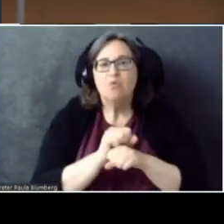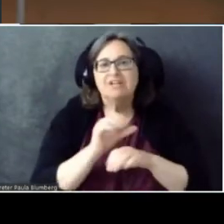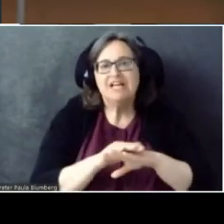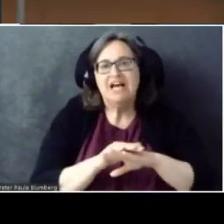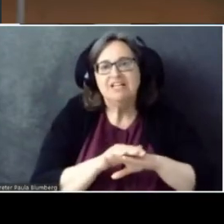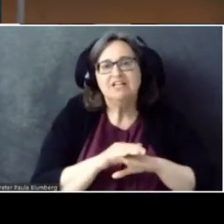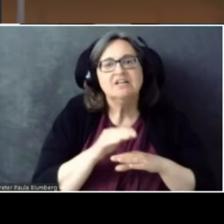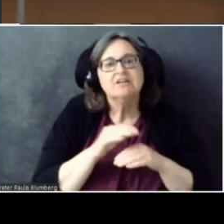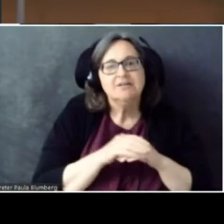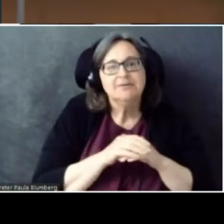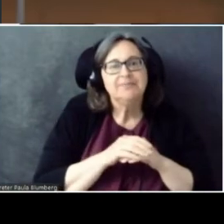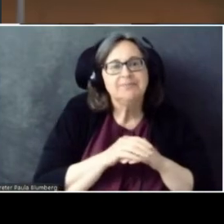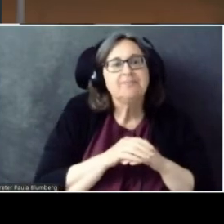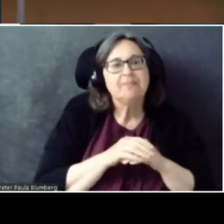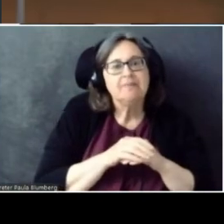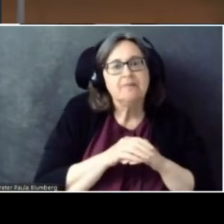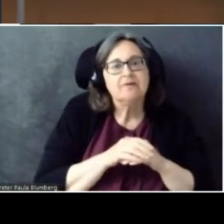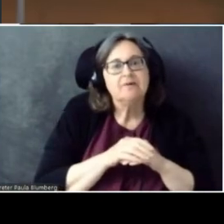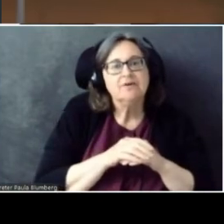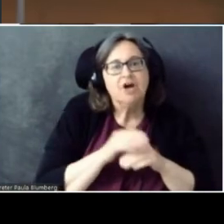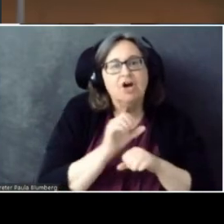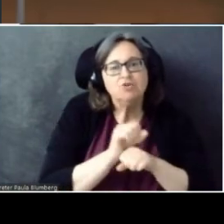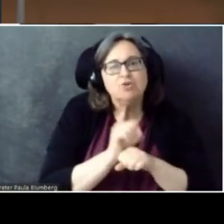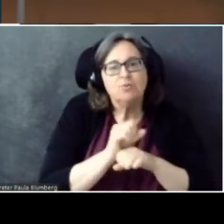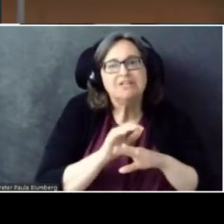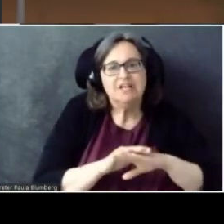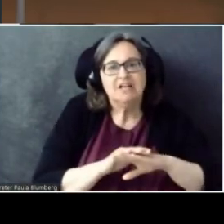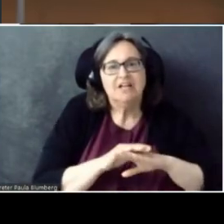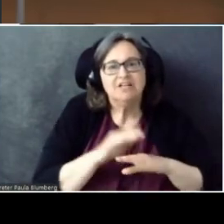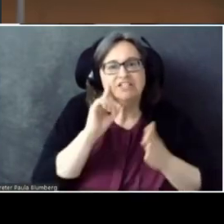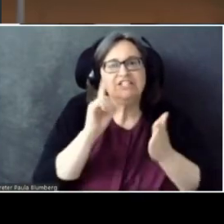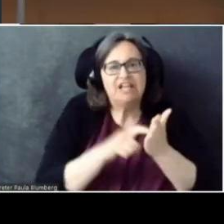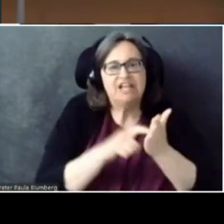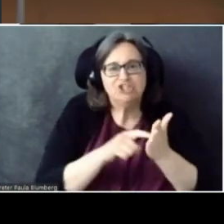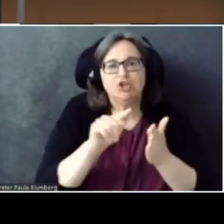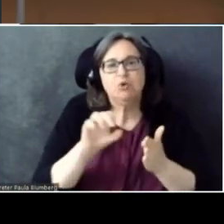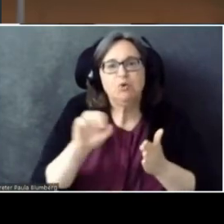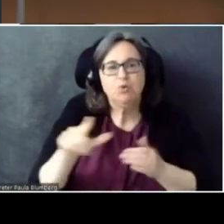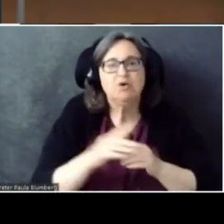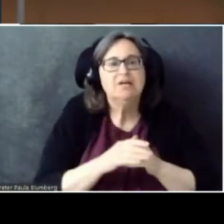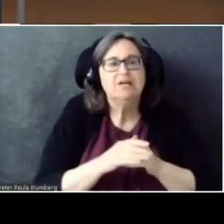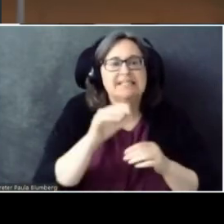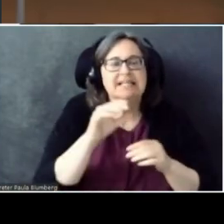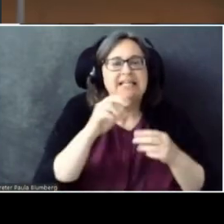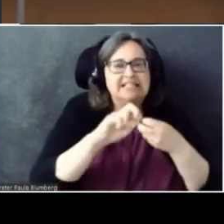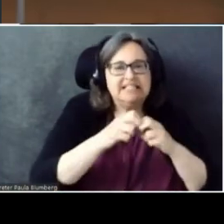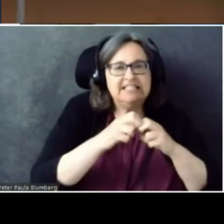on a program that finds security and reliability bugs in other programs.